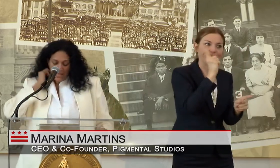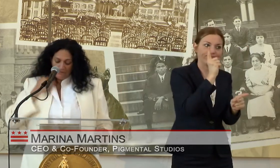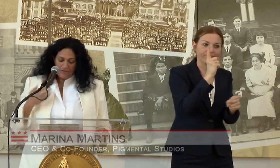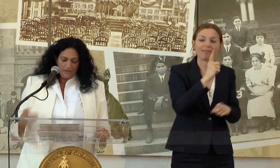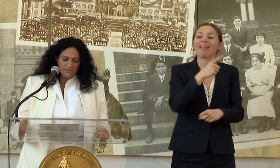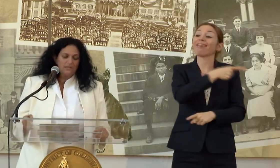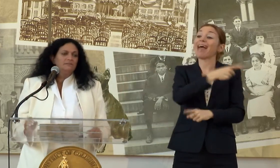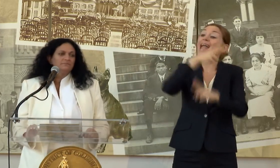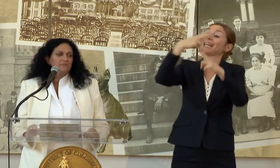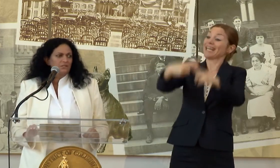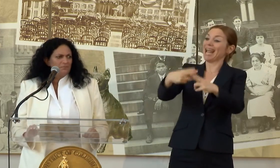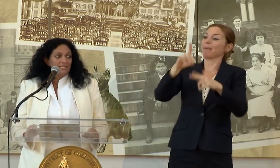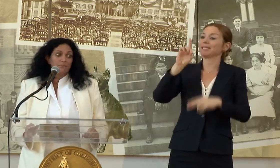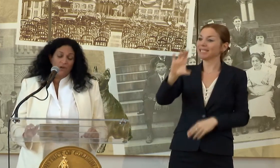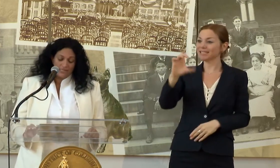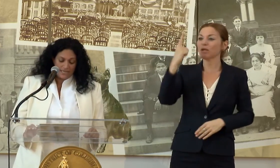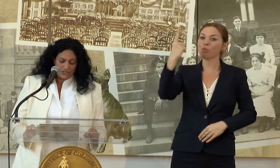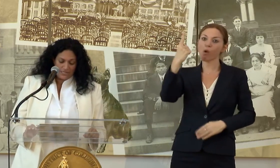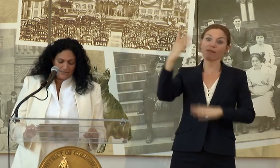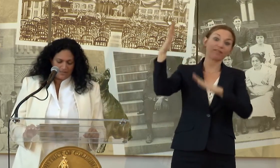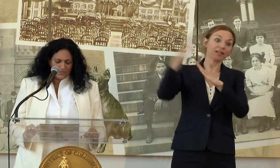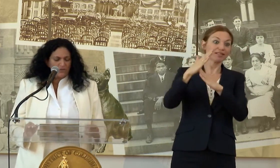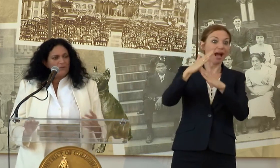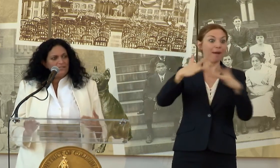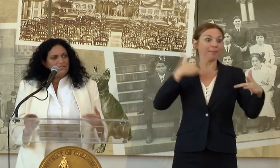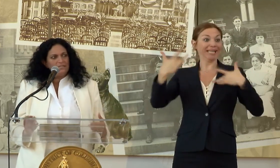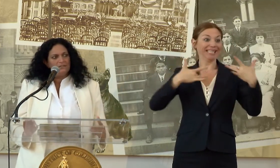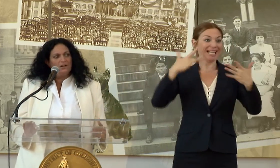AND FOUND TO MY SURPRISE ACTUALLY THERE WAS A GREAT DEAL